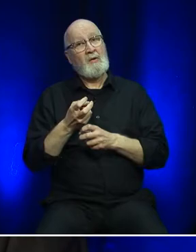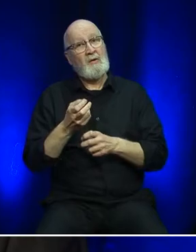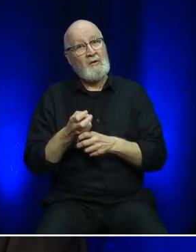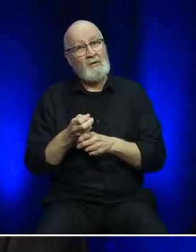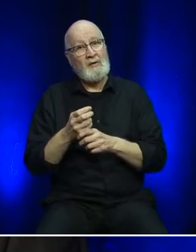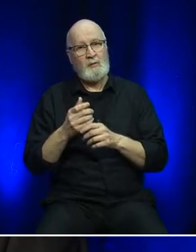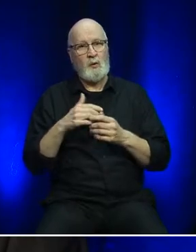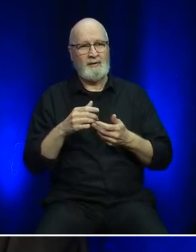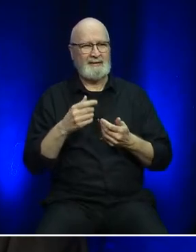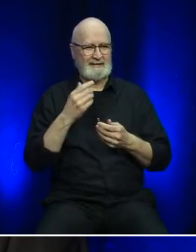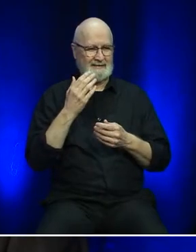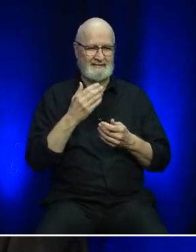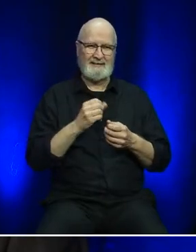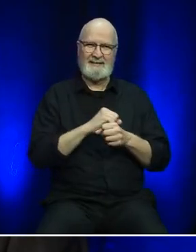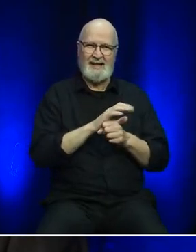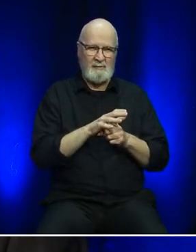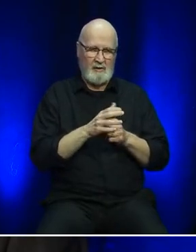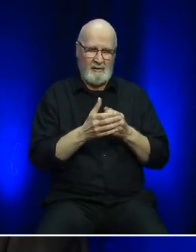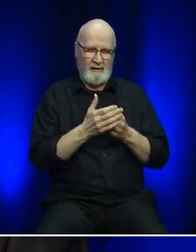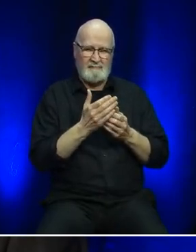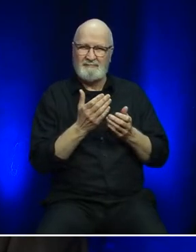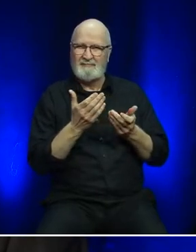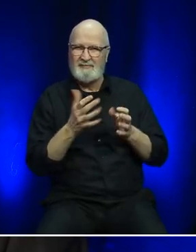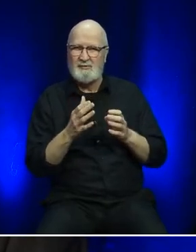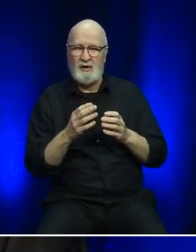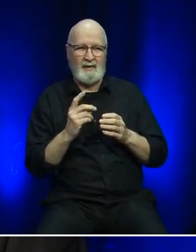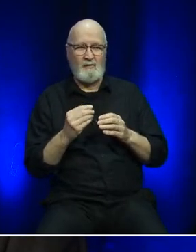a pandemic that has influenced all our daily routines for